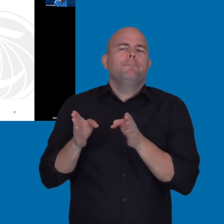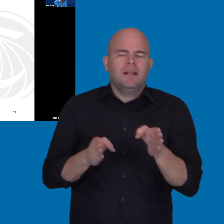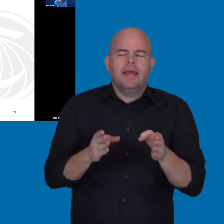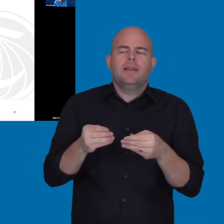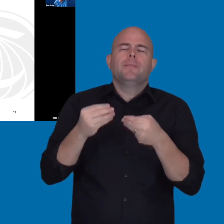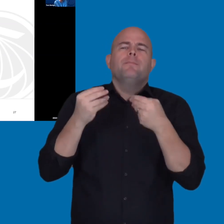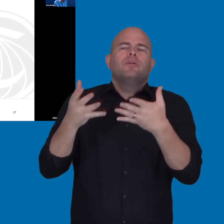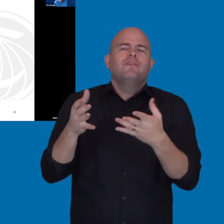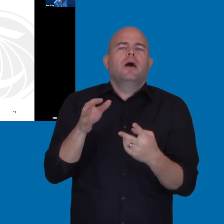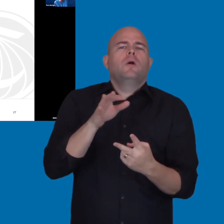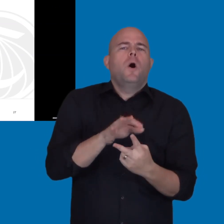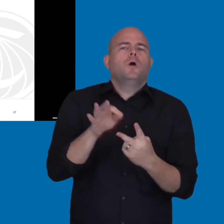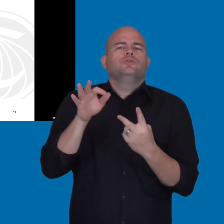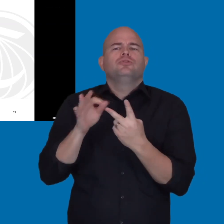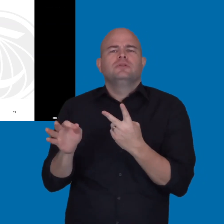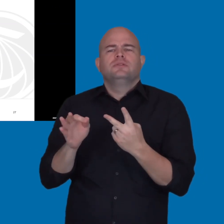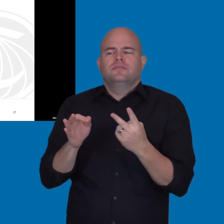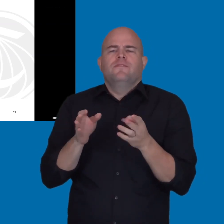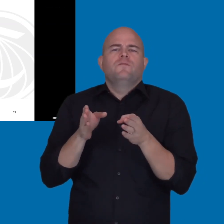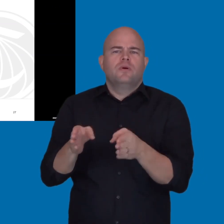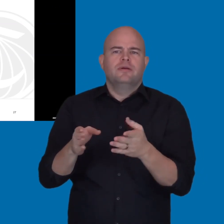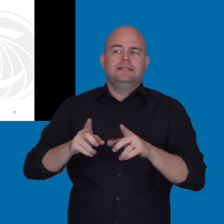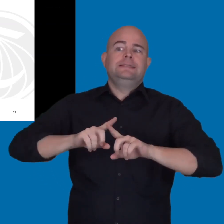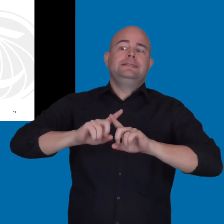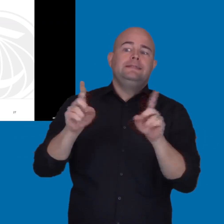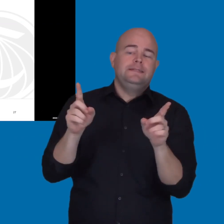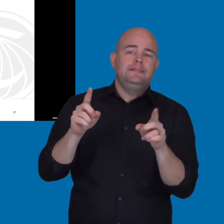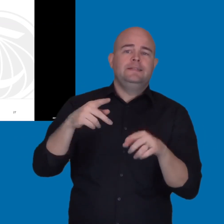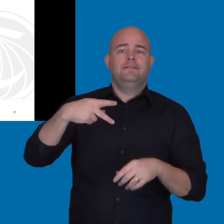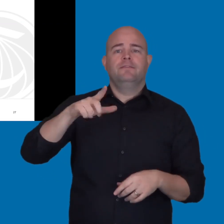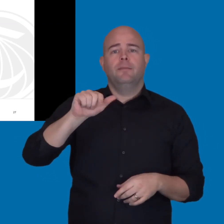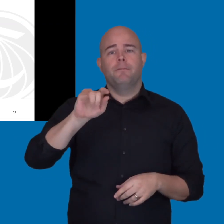And then, what is our plan to provide an alternate way of accessing that same content,